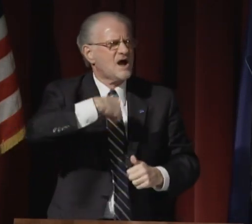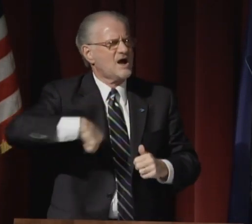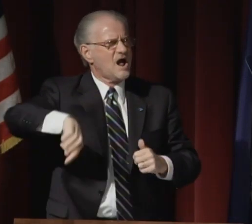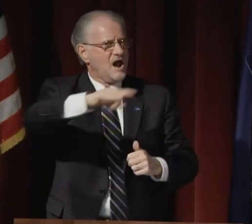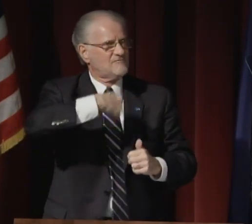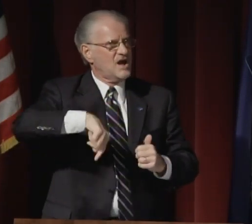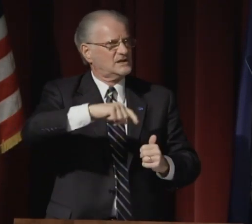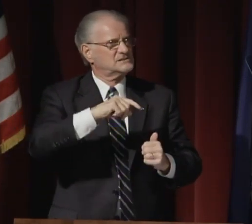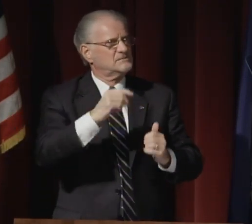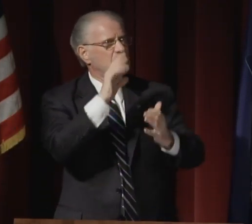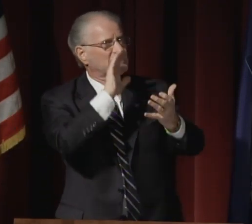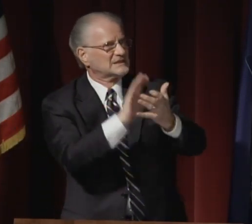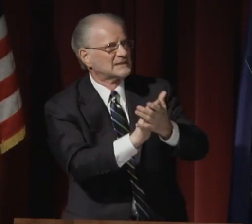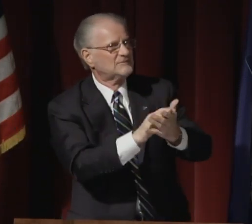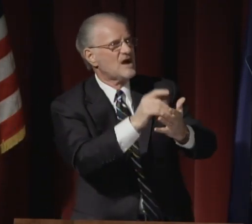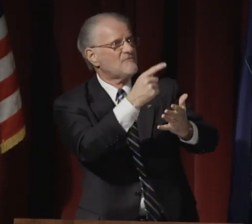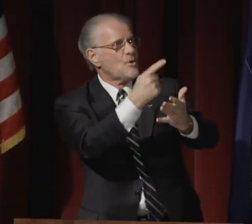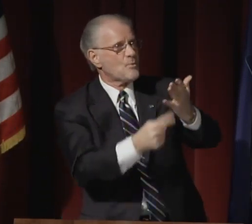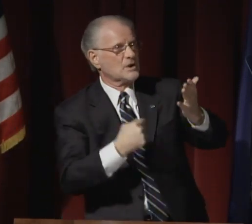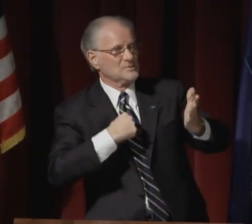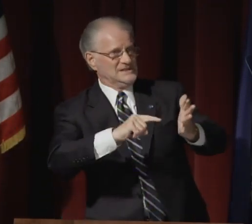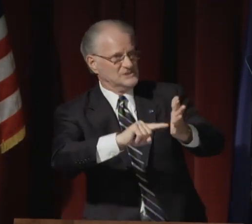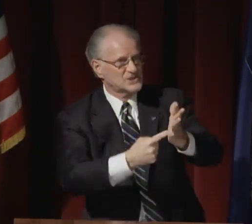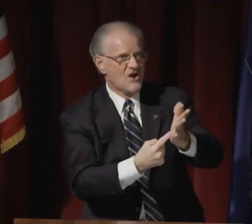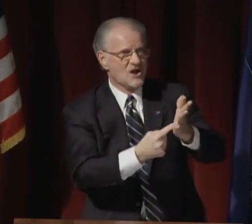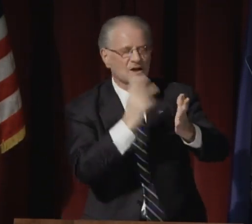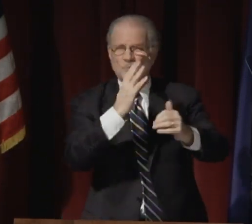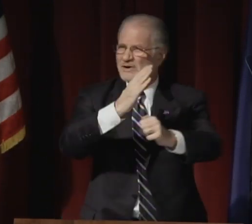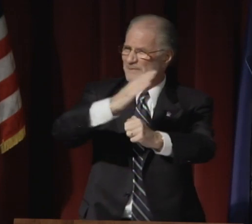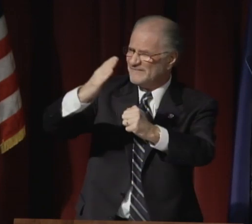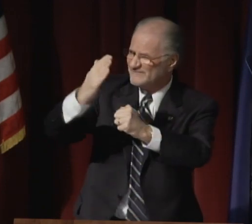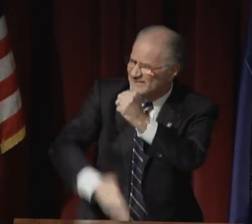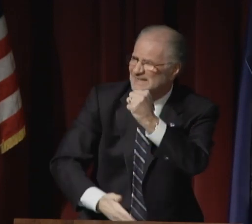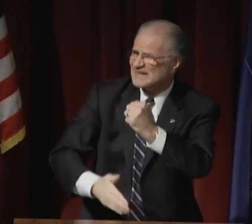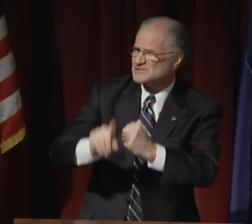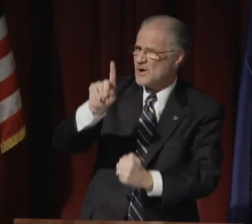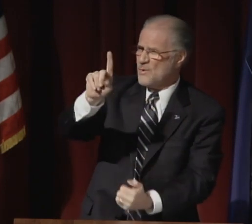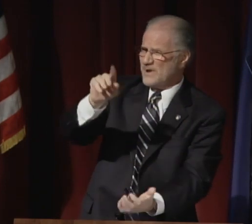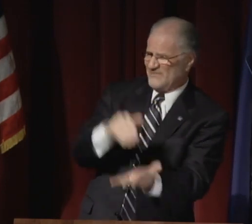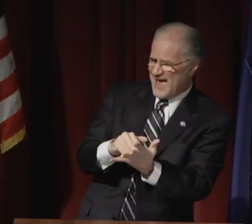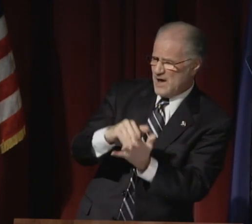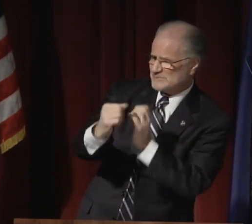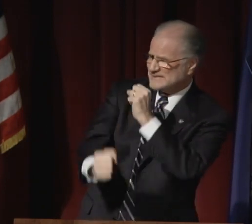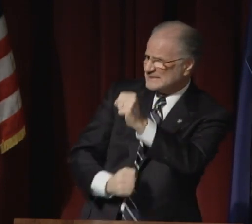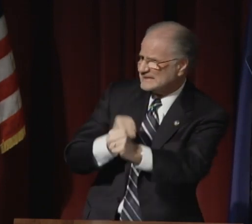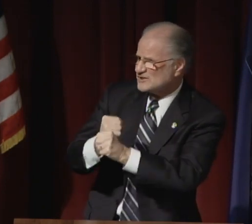Consider the needed faith. Could any of us believe that what we started